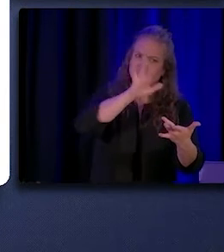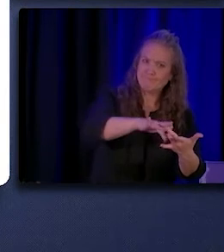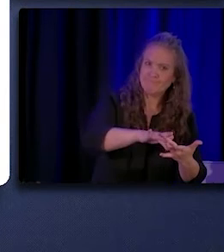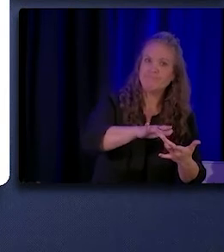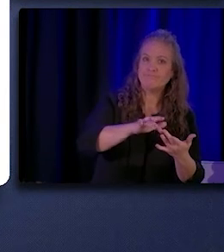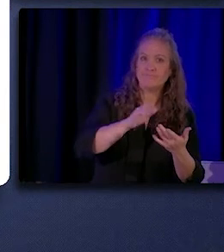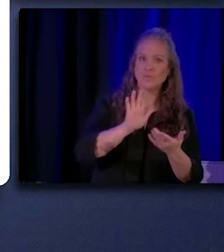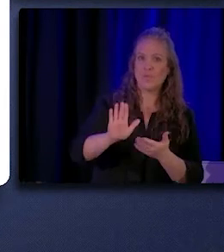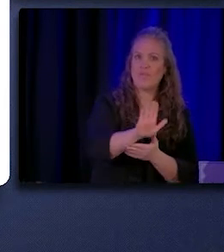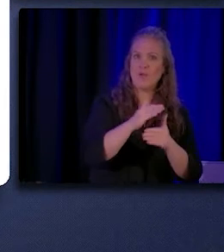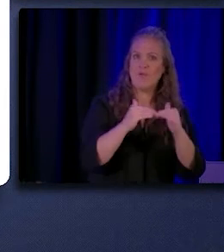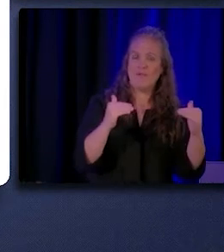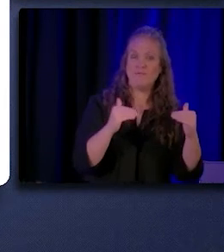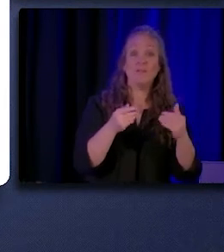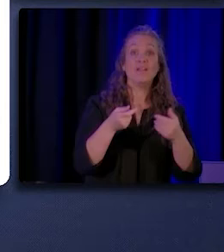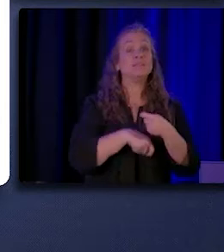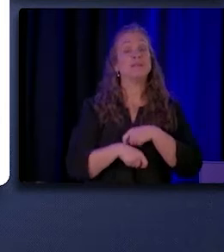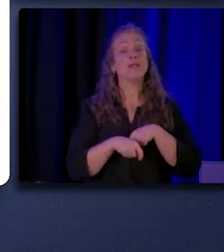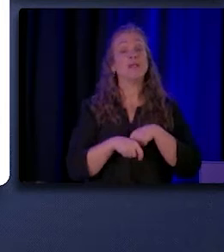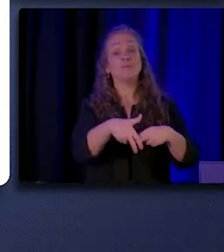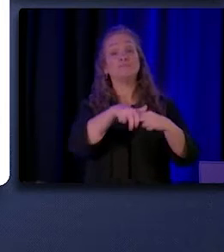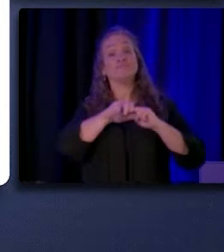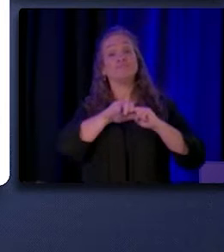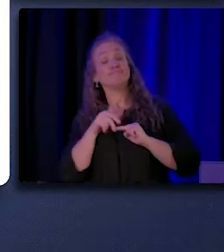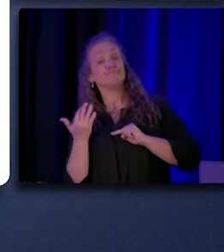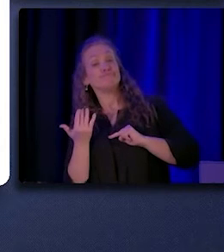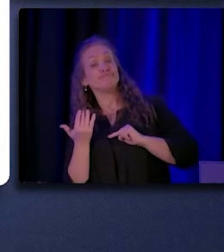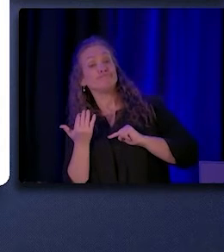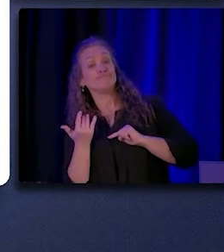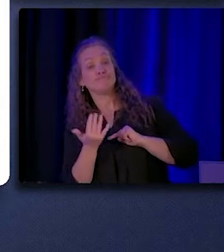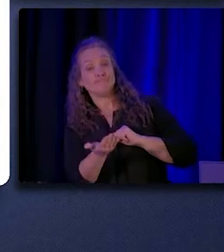as opposed to waiting for them to come to us.